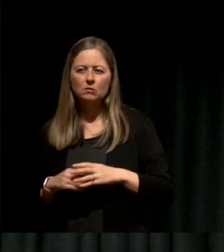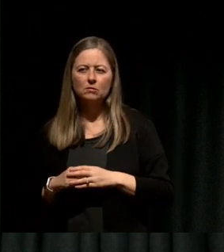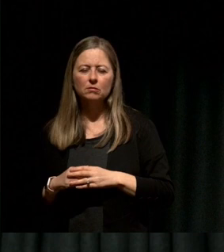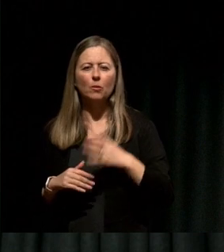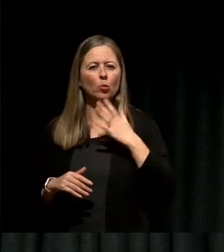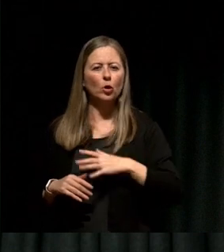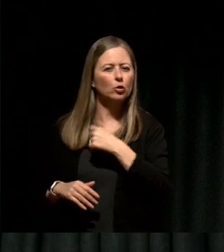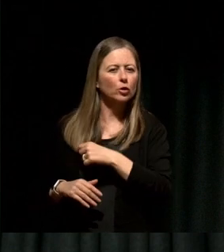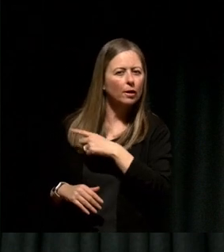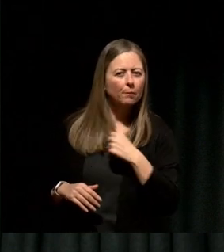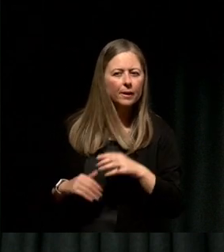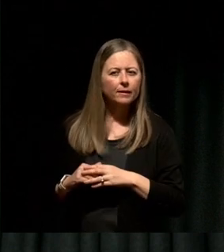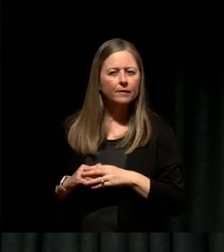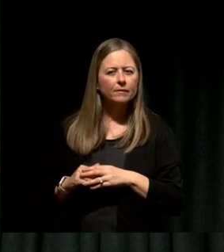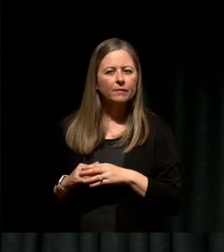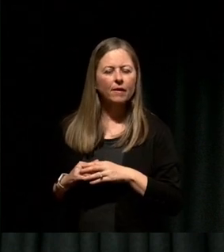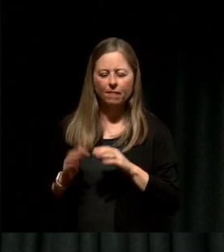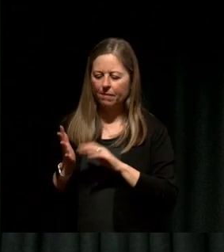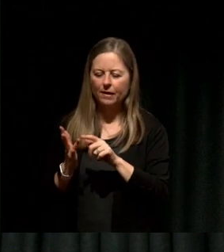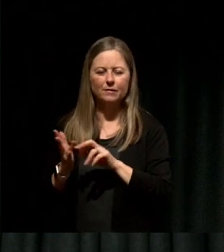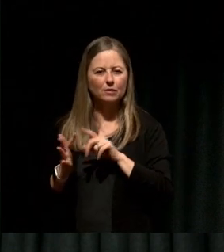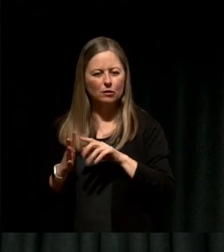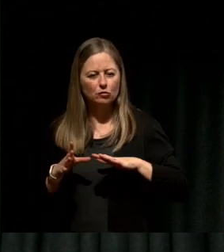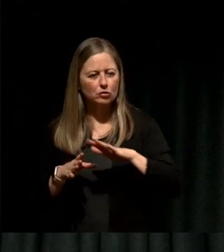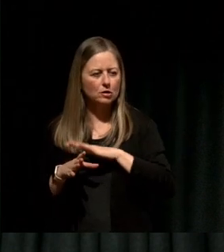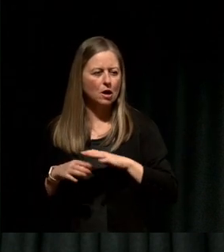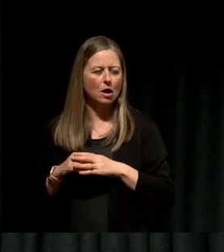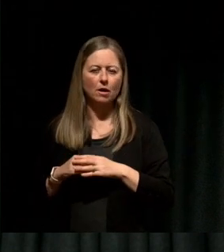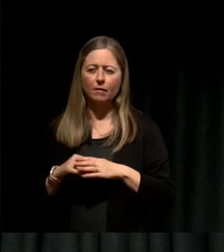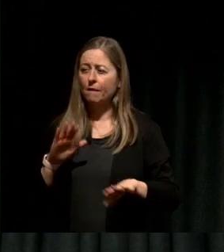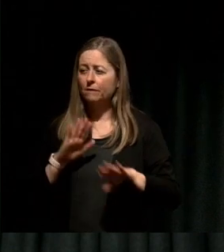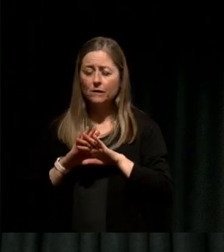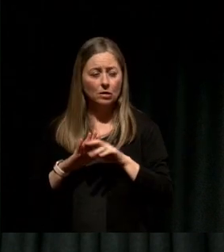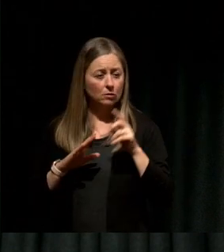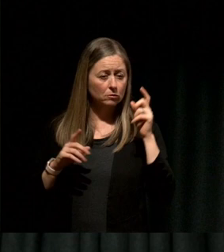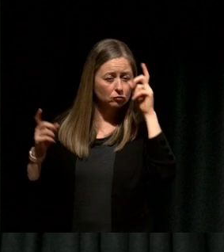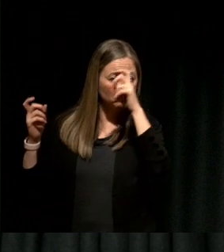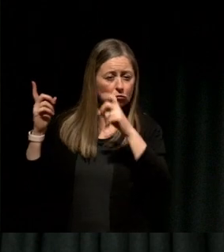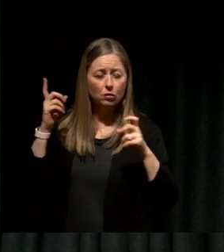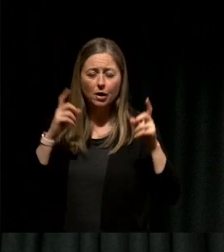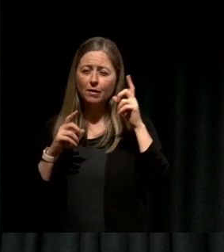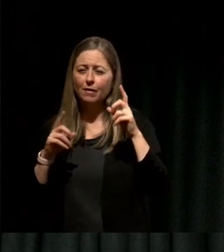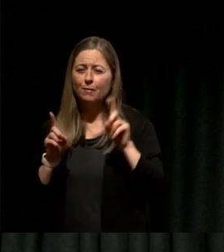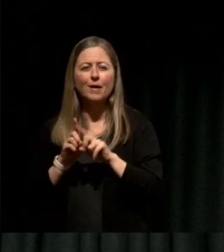It's a zone that you're working at your highest level of creativity but it also feels like play.